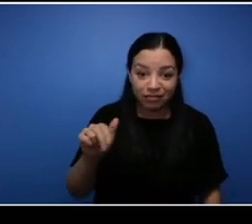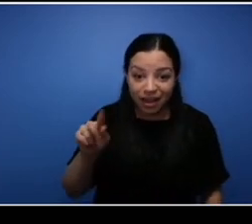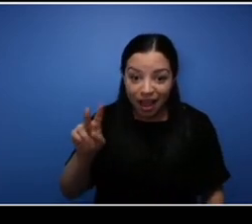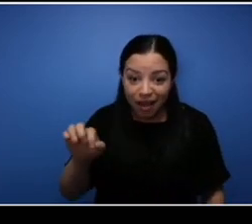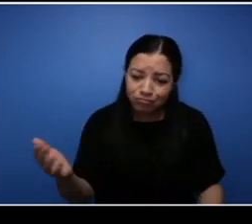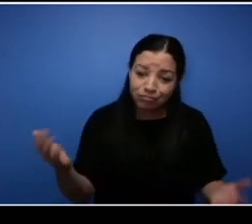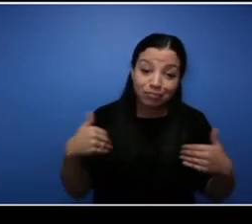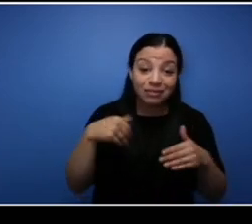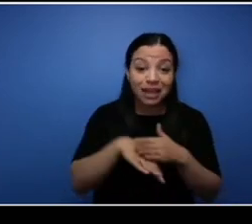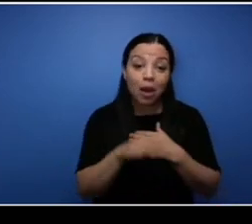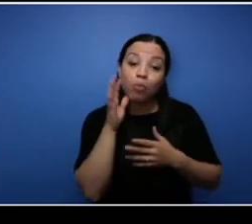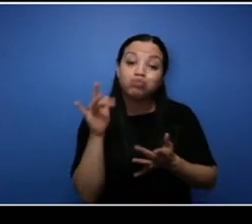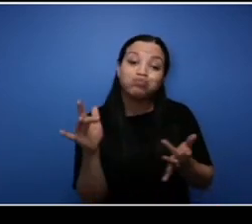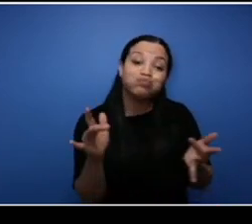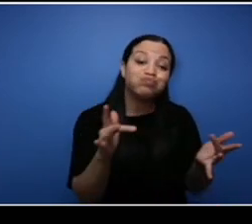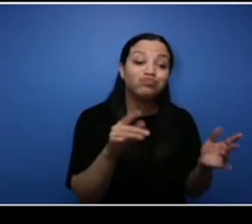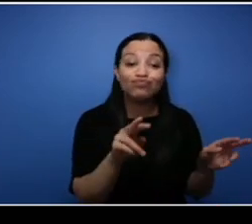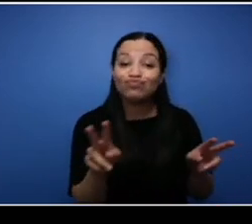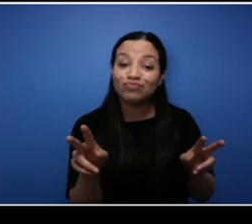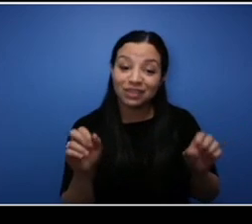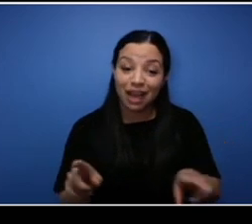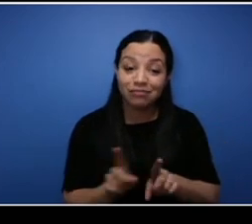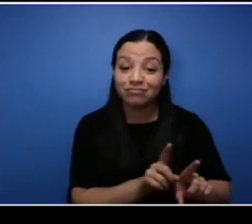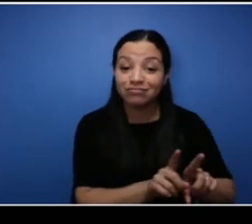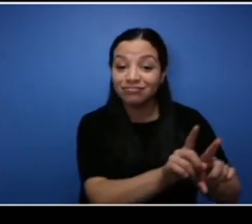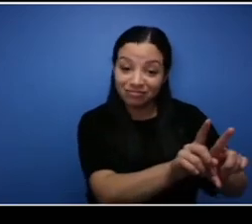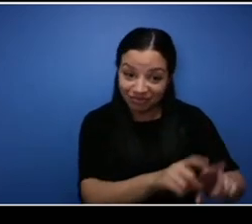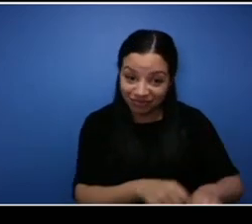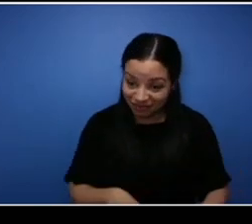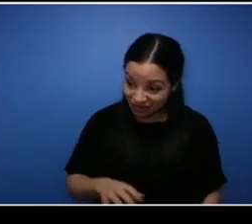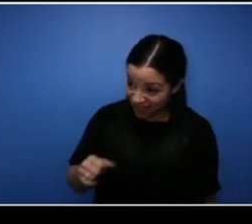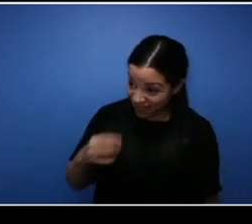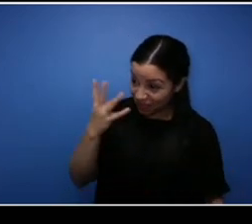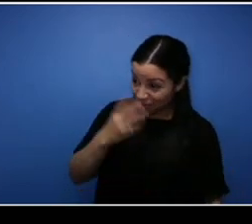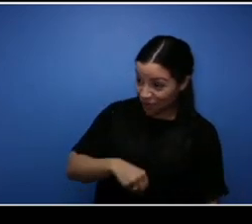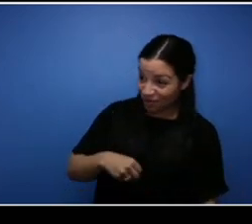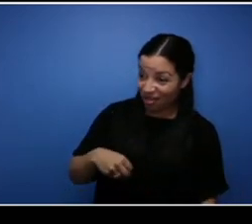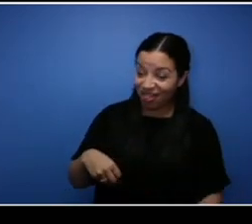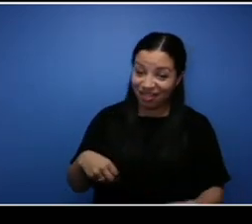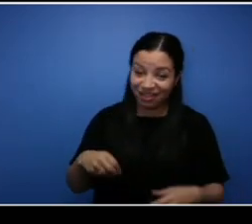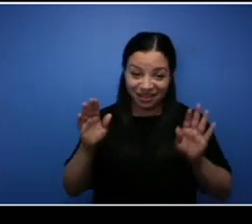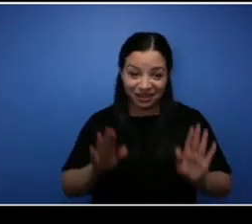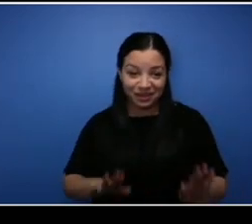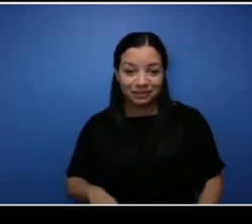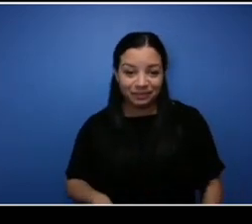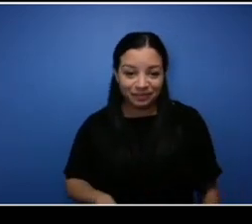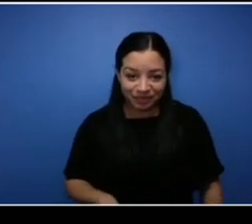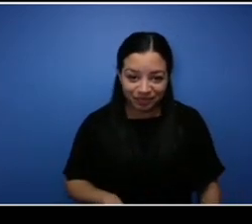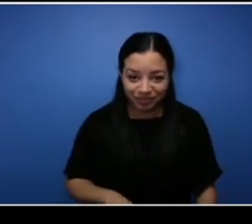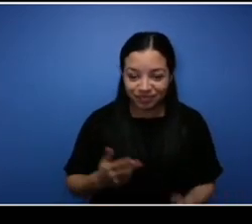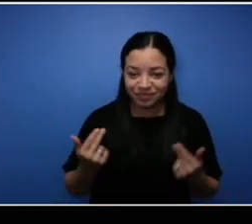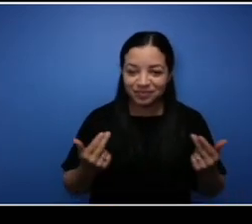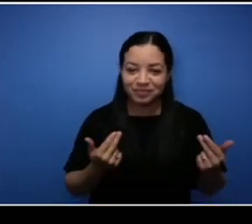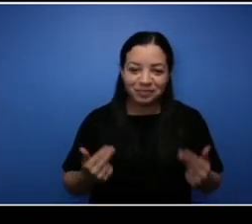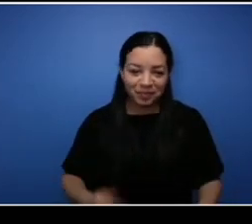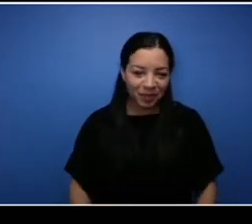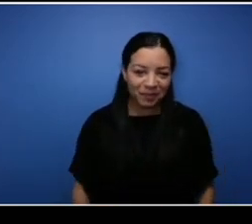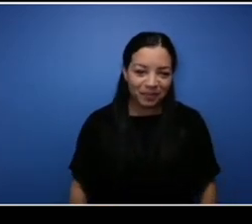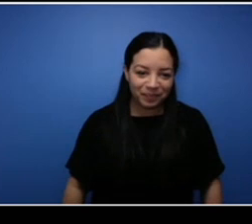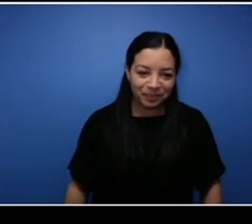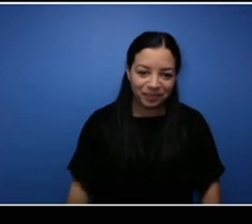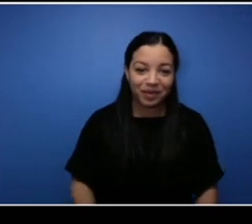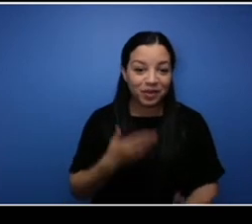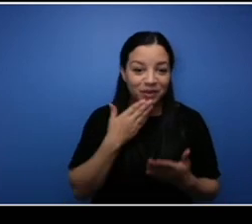tour. Yeah, it looks very beautiful. Good stuff, I'm glad the pandemic all impacted